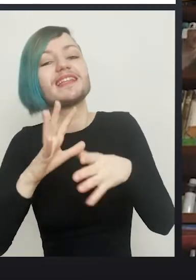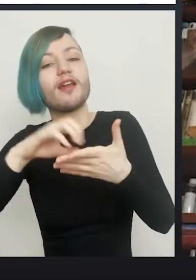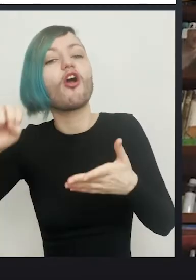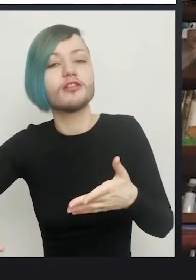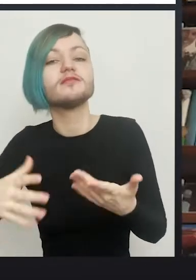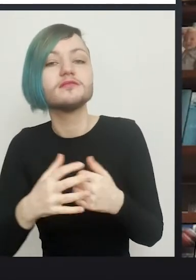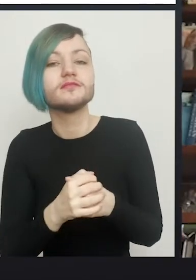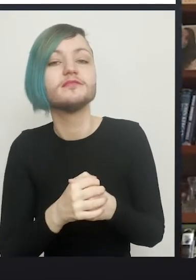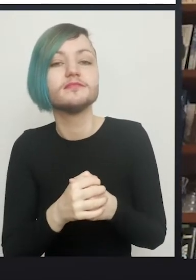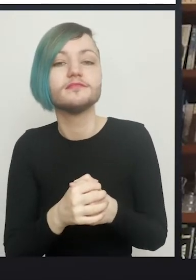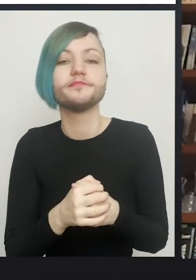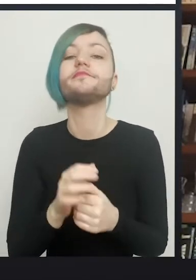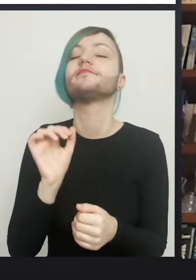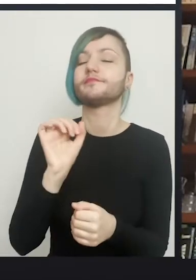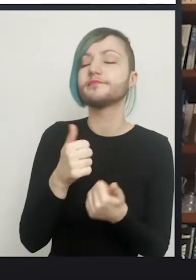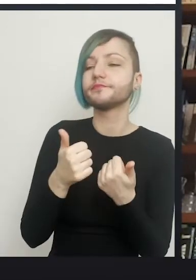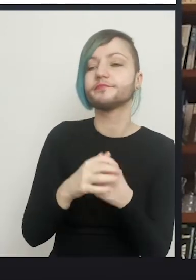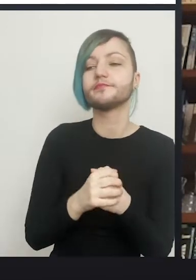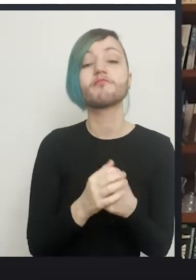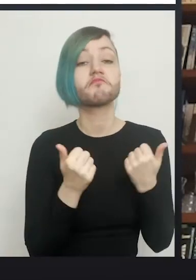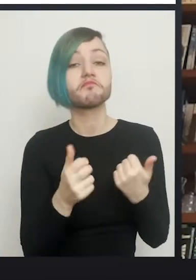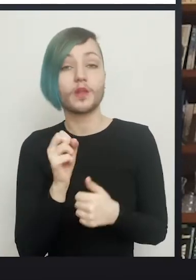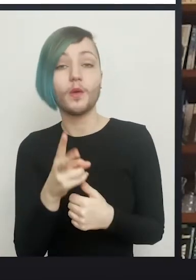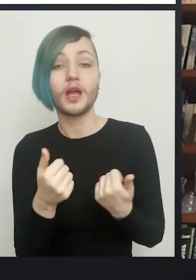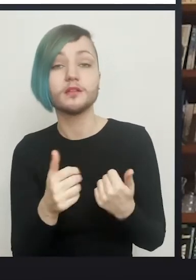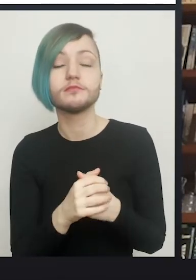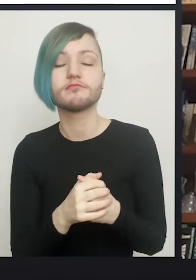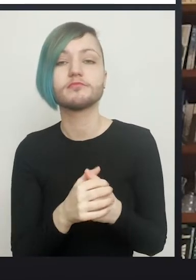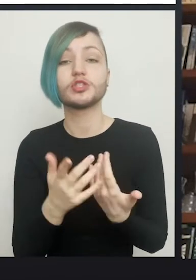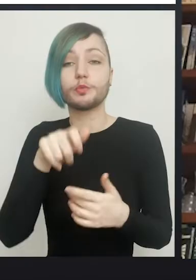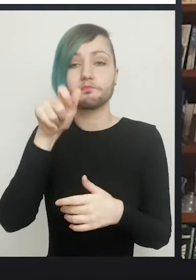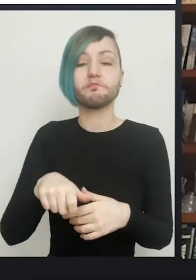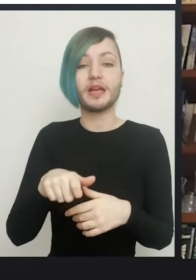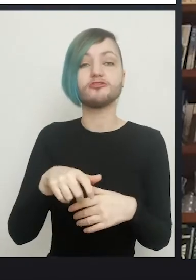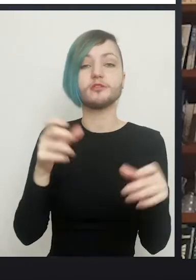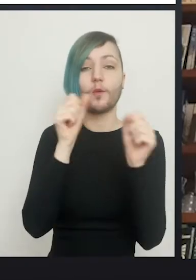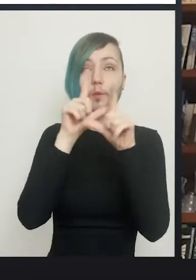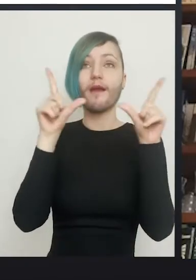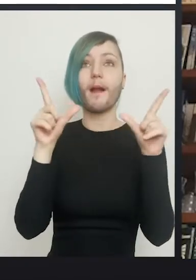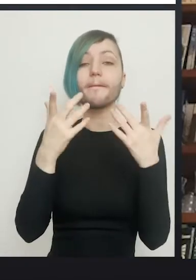Yeah. Alright, so let's wake this person up then. So that's their surgery complete,